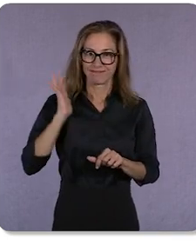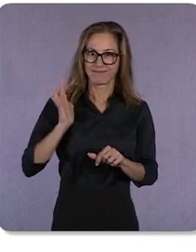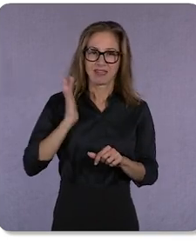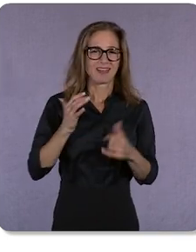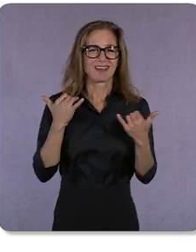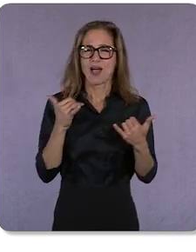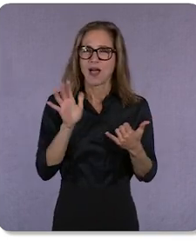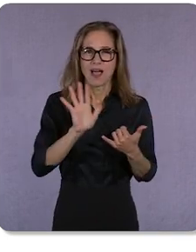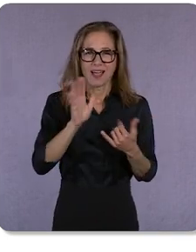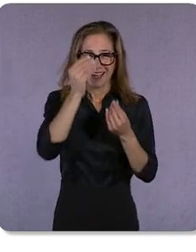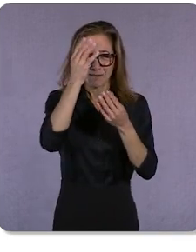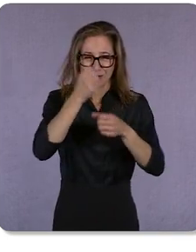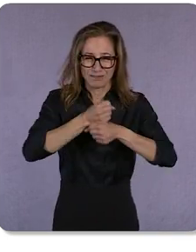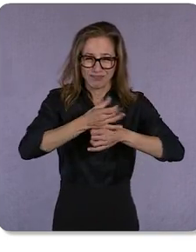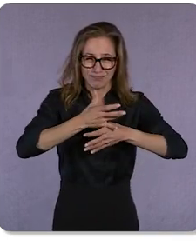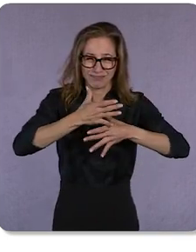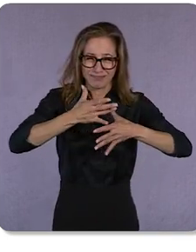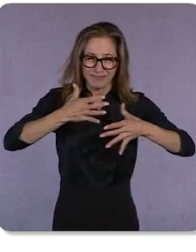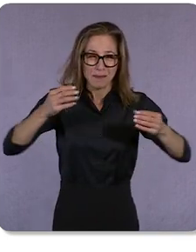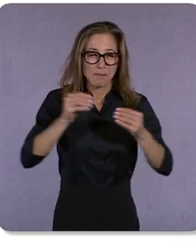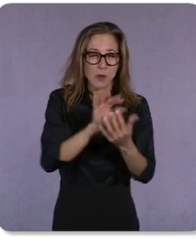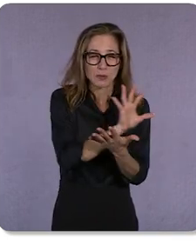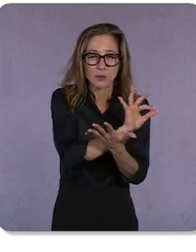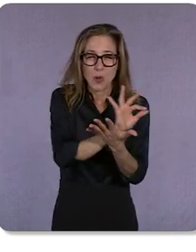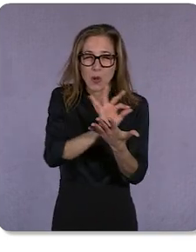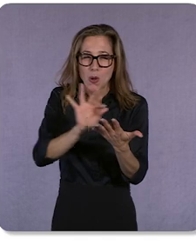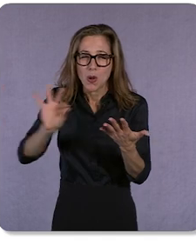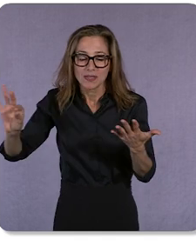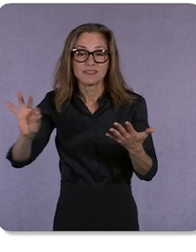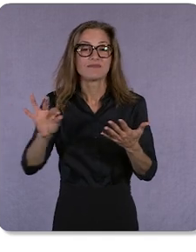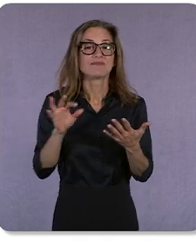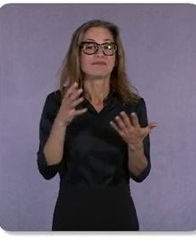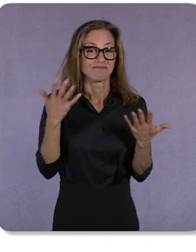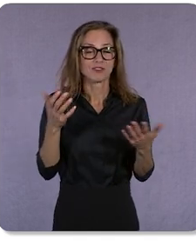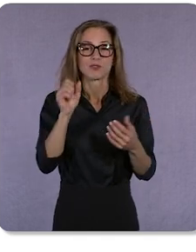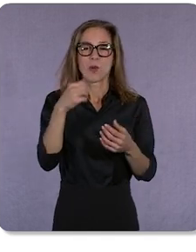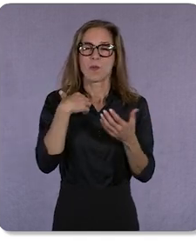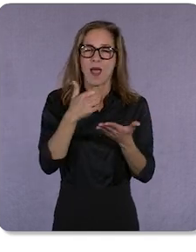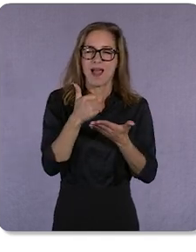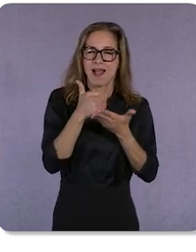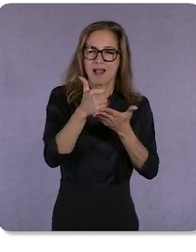and there’s more choice than ever before. So we want to help you navigate all the rich